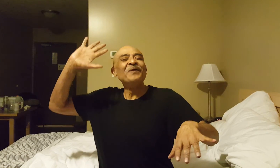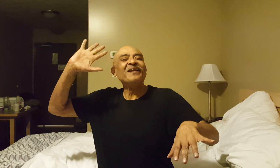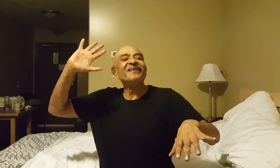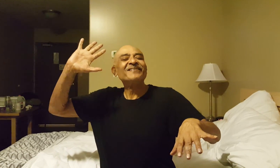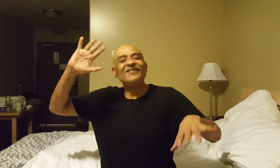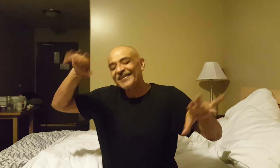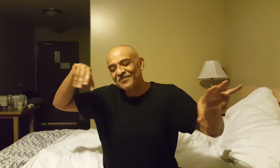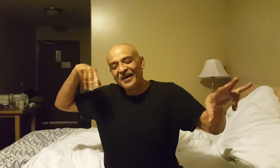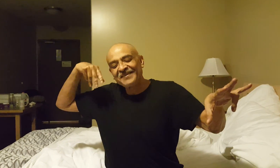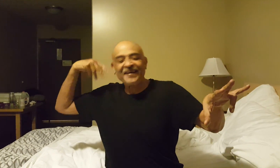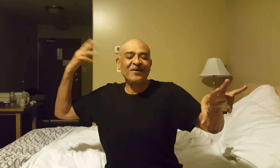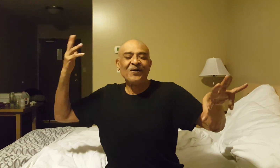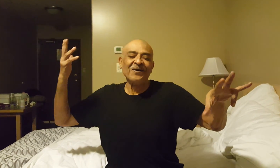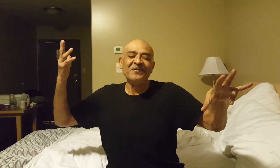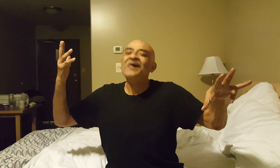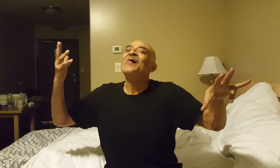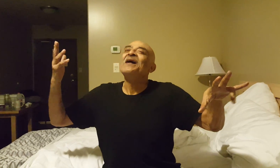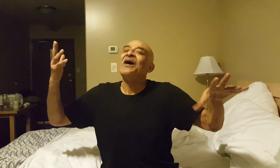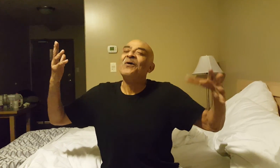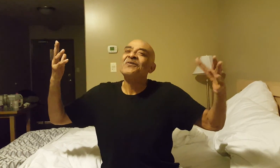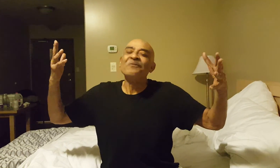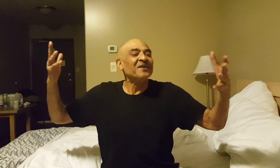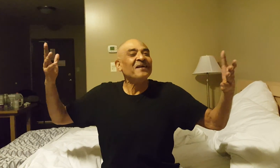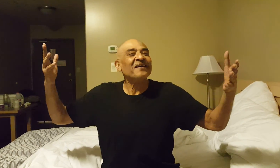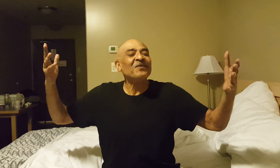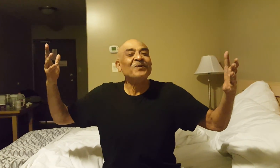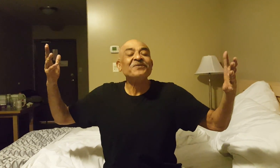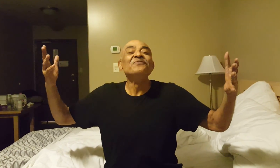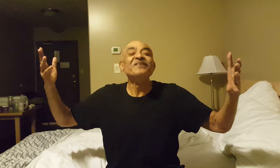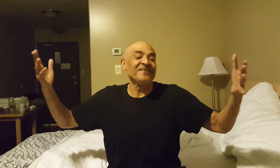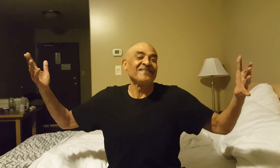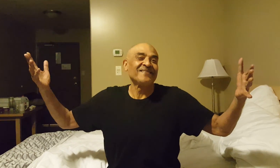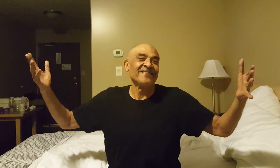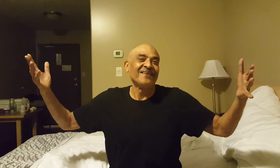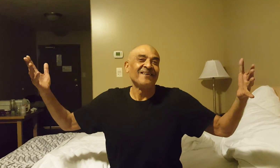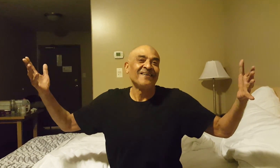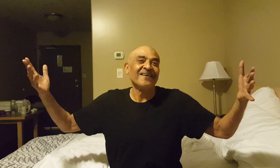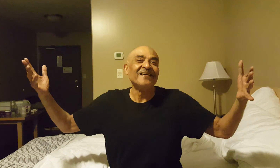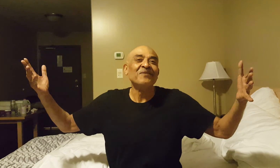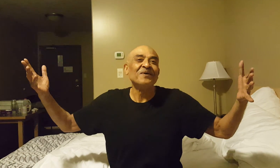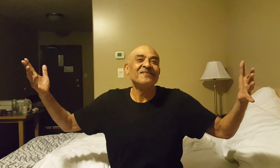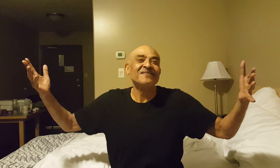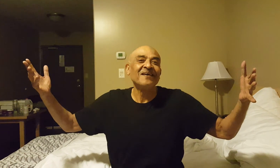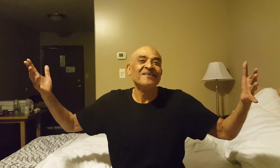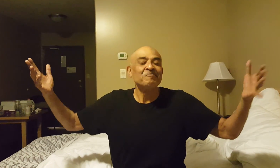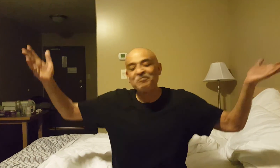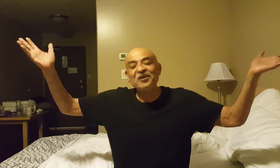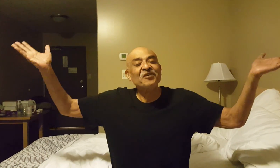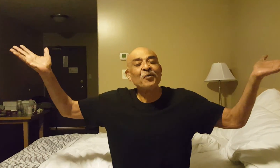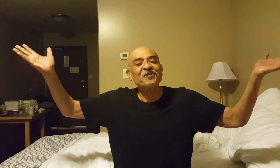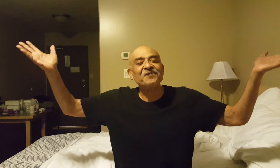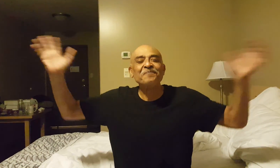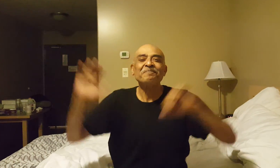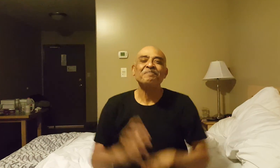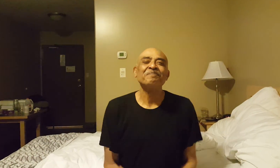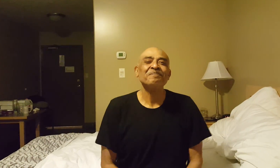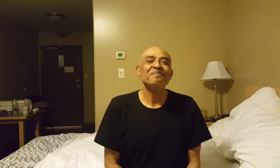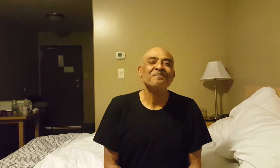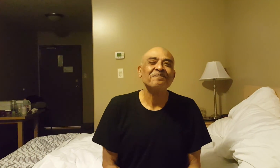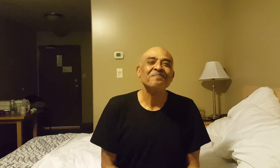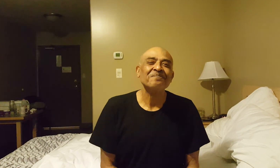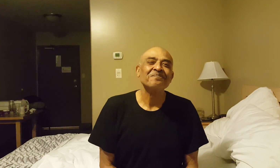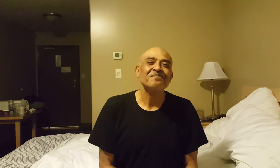well. So that's my take on how something like quantum physics can help us change our worlds